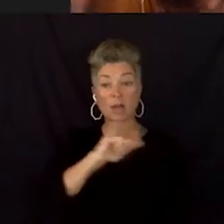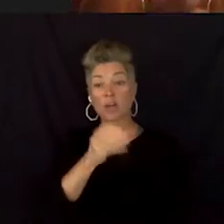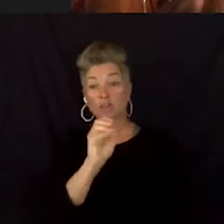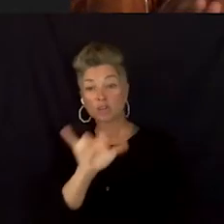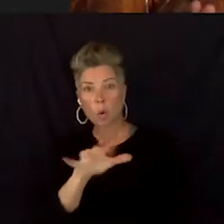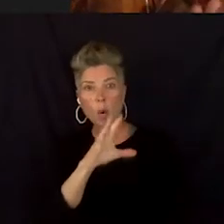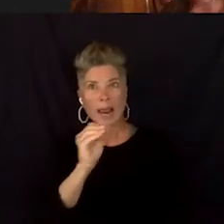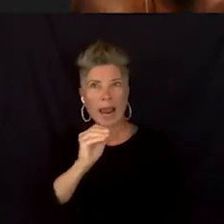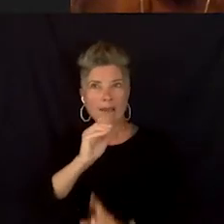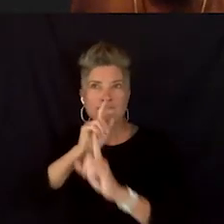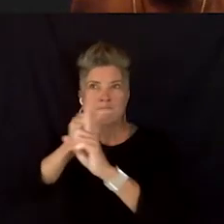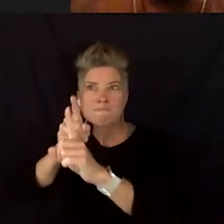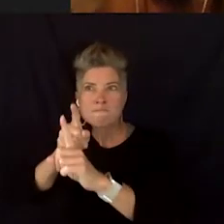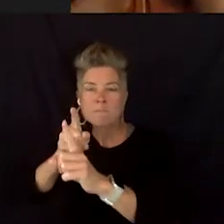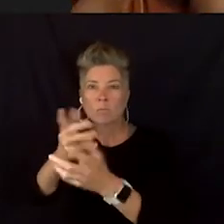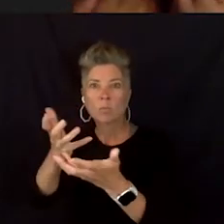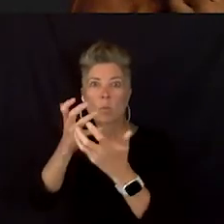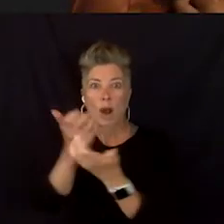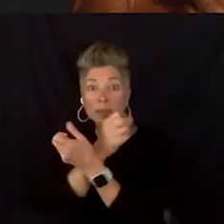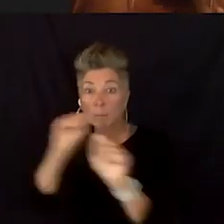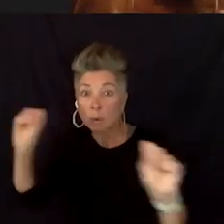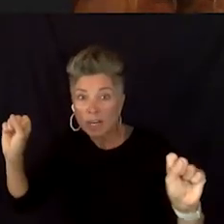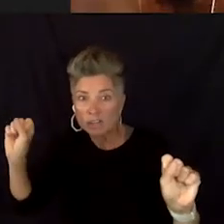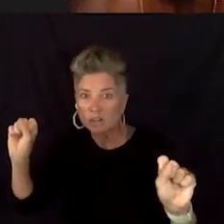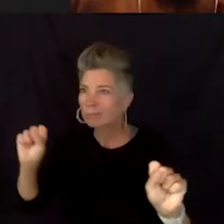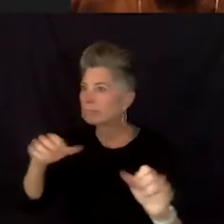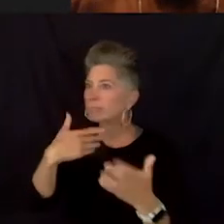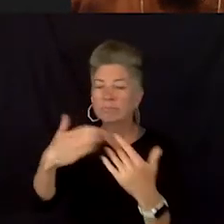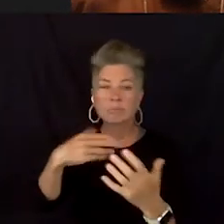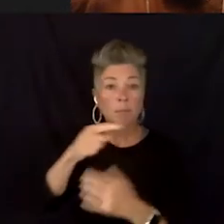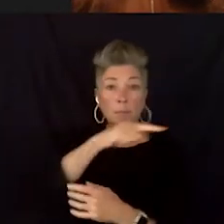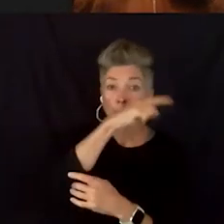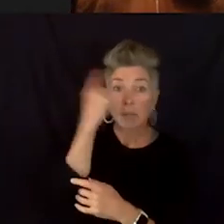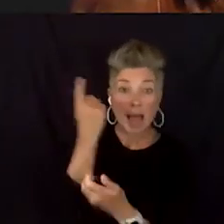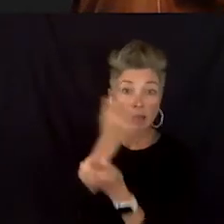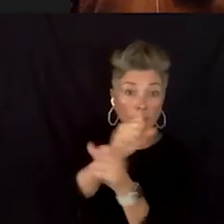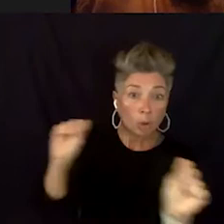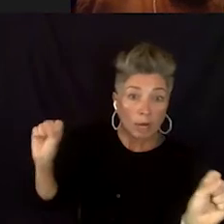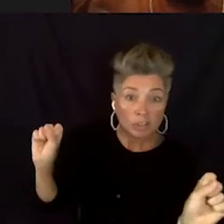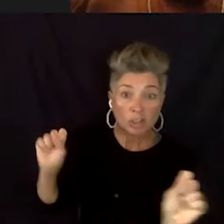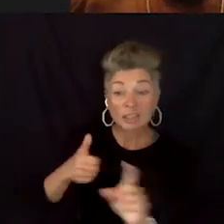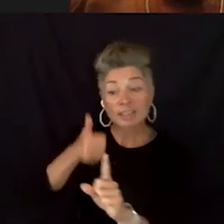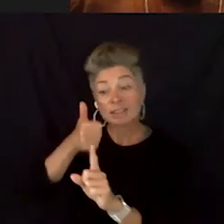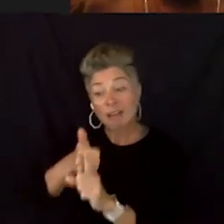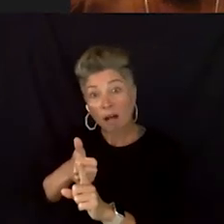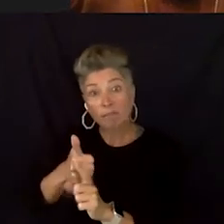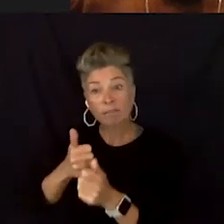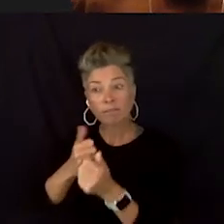and whether that be like black liberation, self liberation, your own journey with liberation. What are the roles of love and joy in that?